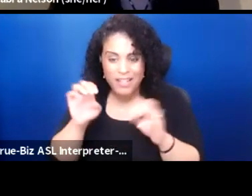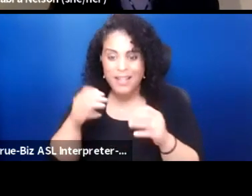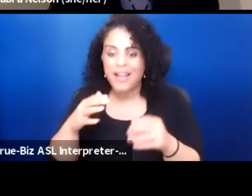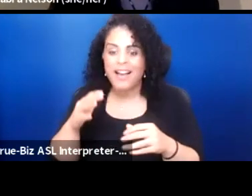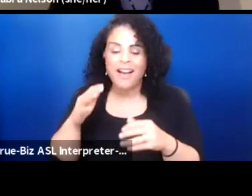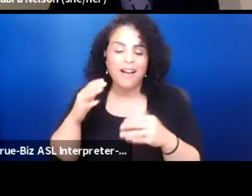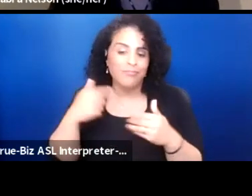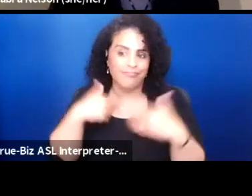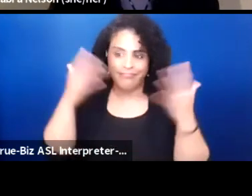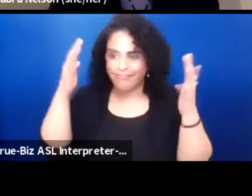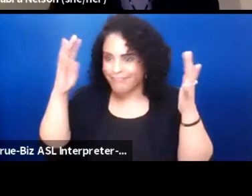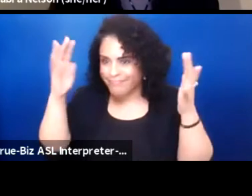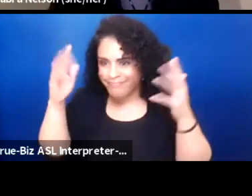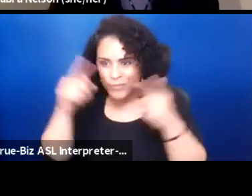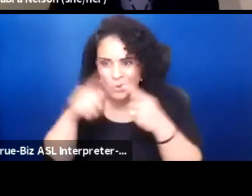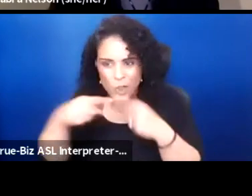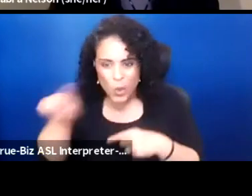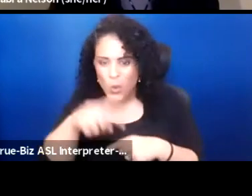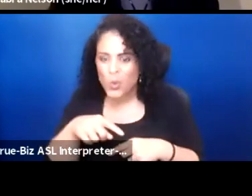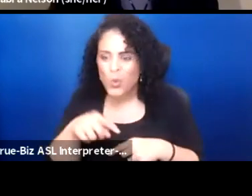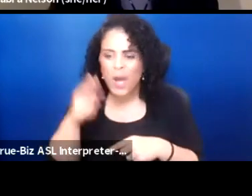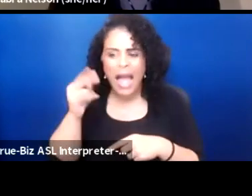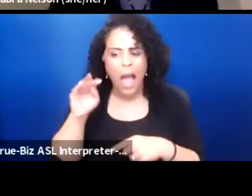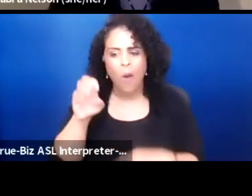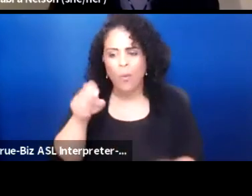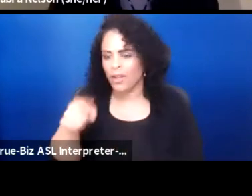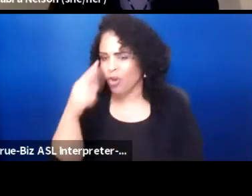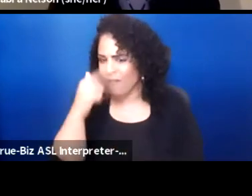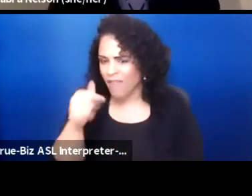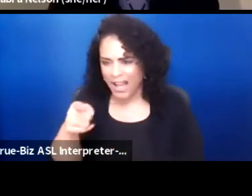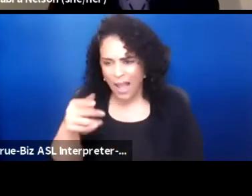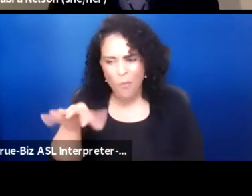and Howie, you're a kick. I would have to find you on the internet somewhere.